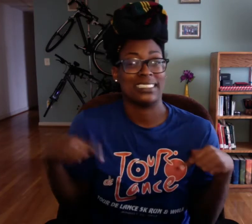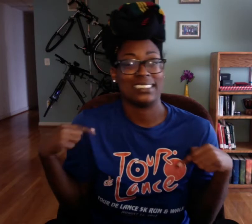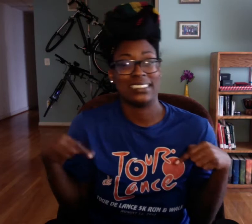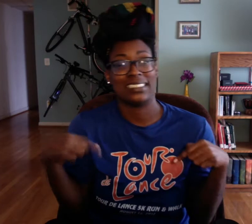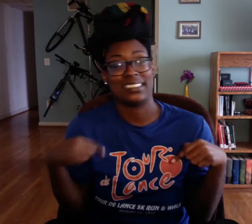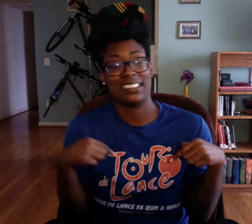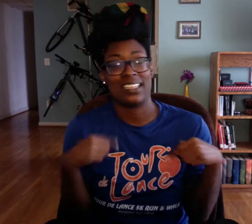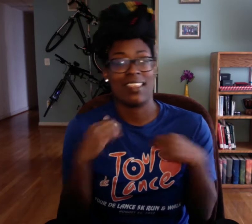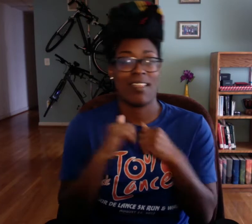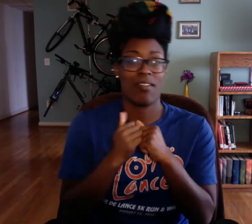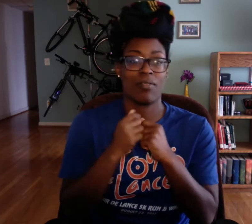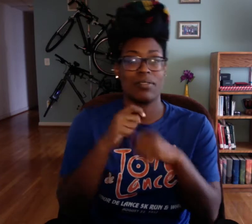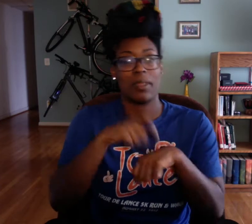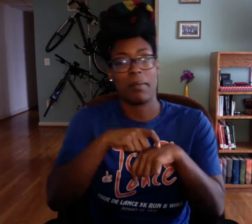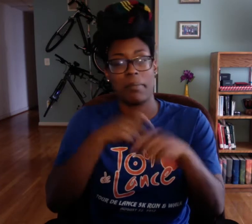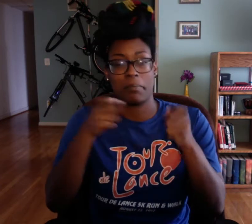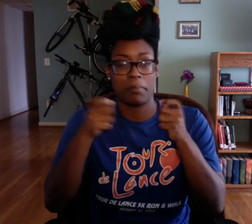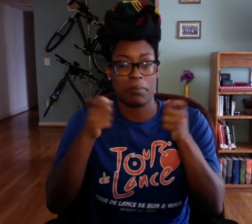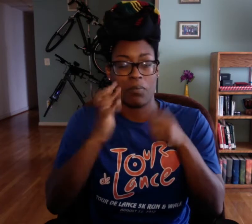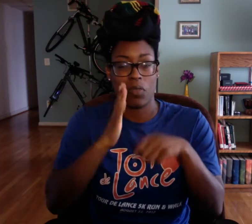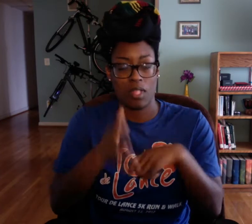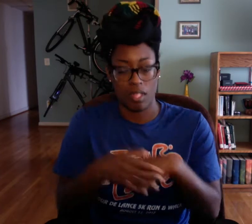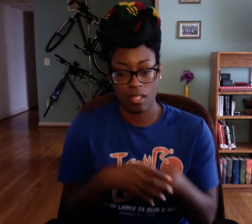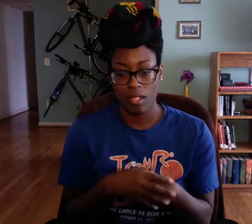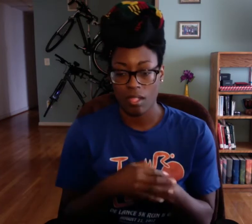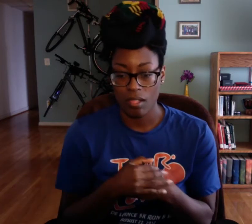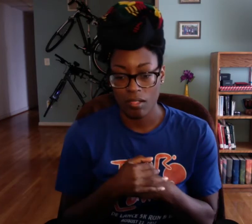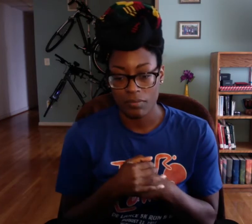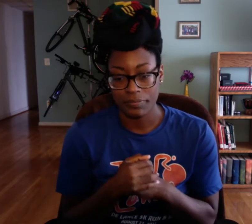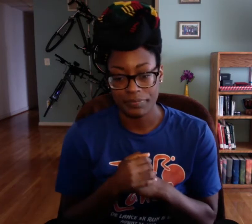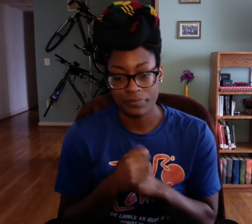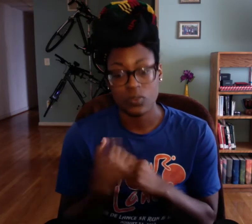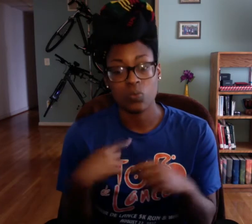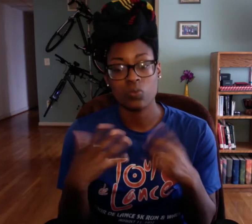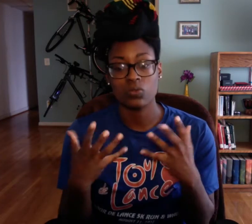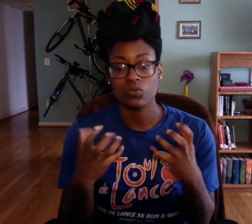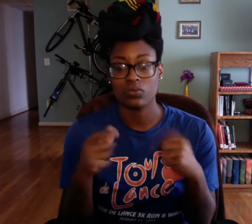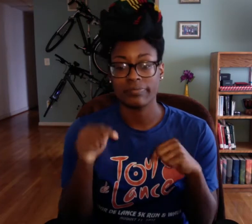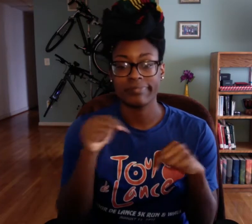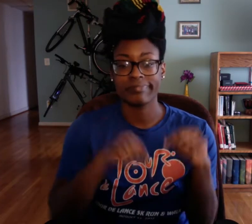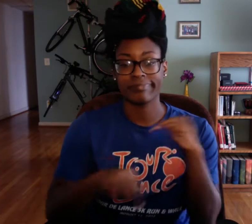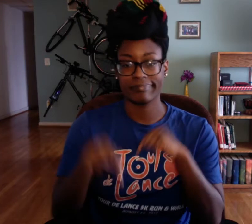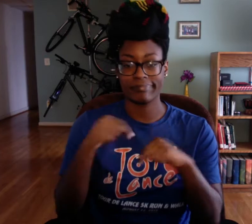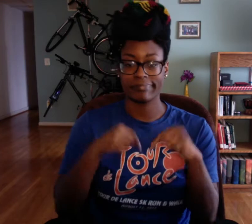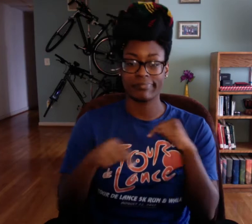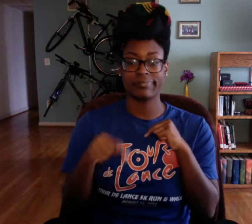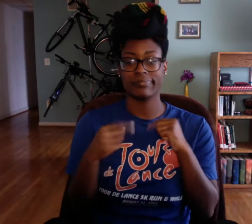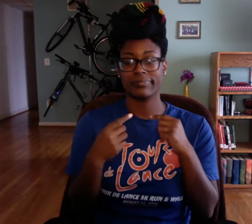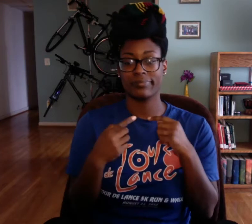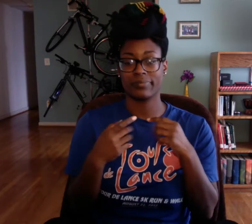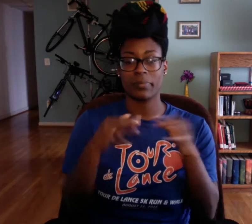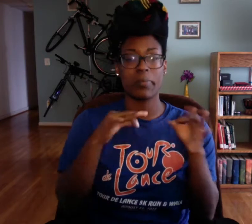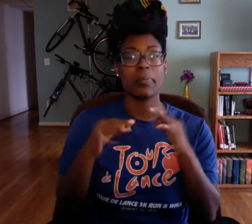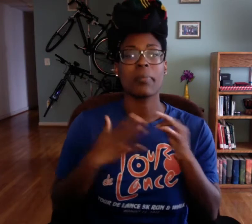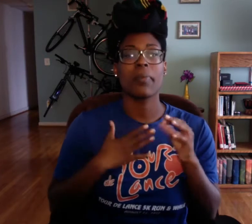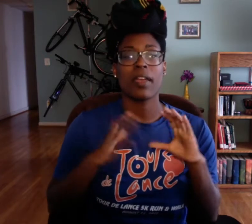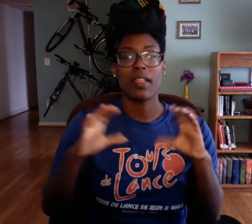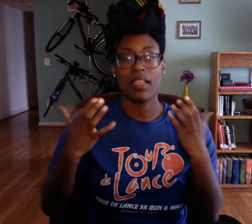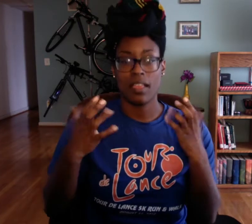I'm a little bit nervous about it, how I'm gonna manage my time.